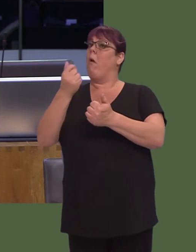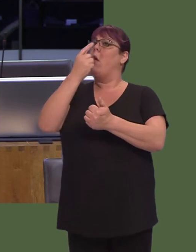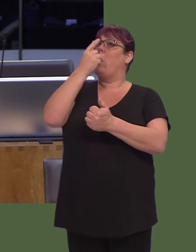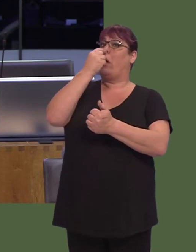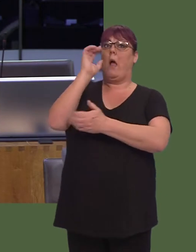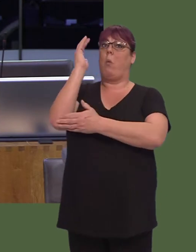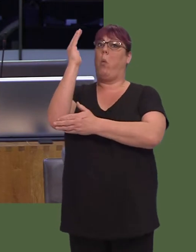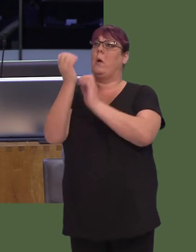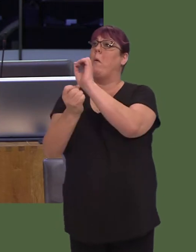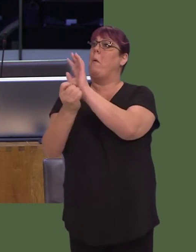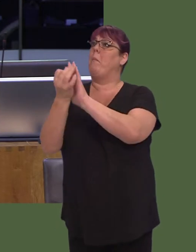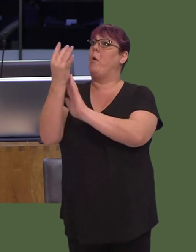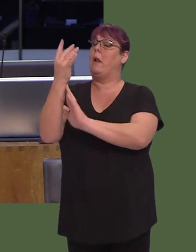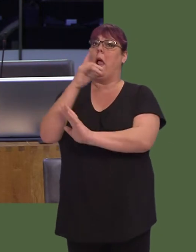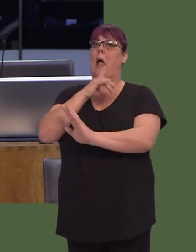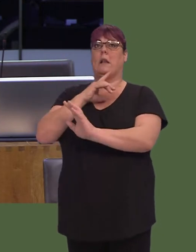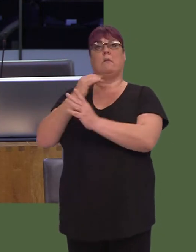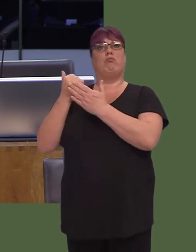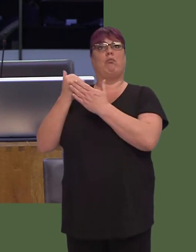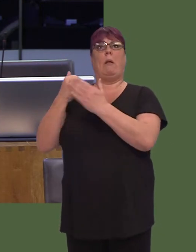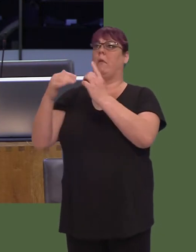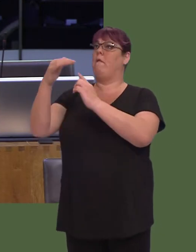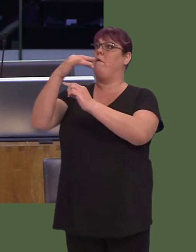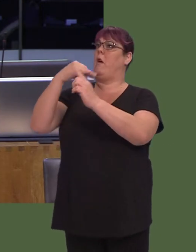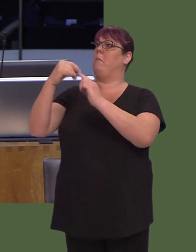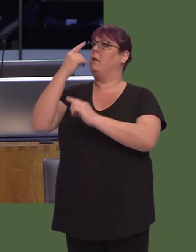and renewable fuel, as you just referred to the practice yourself.